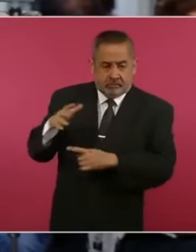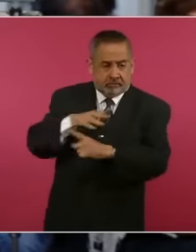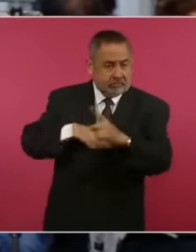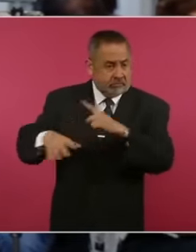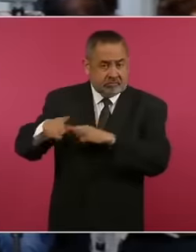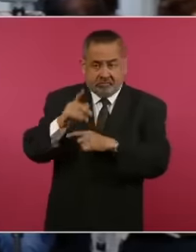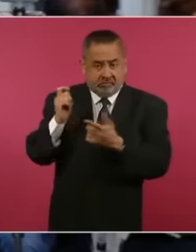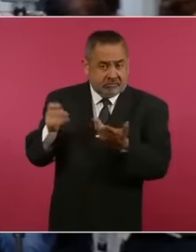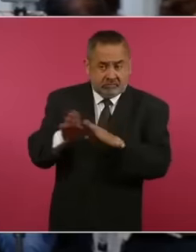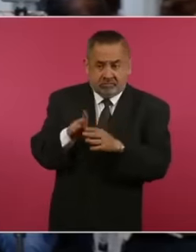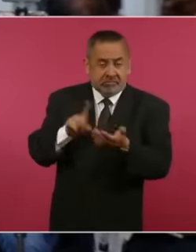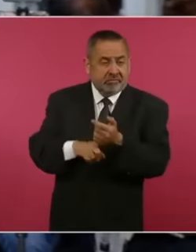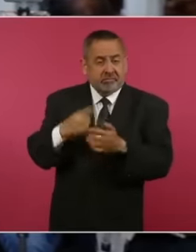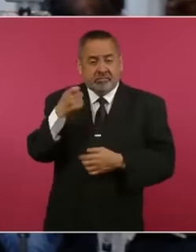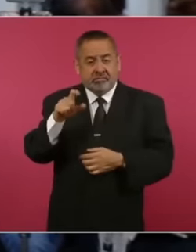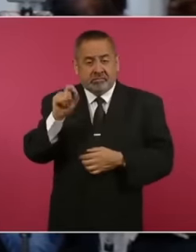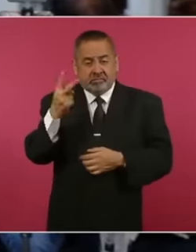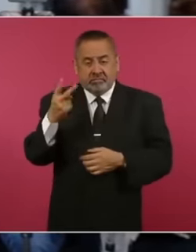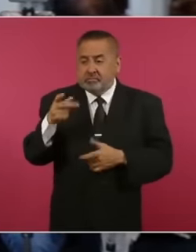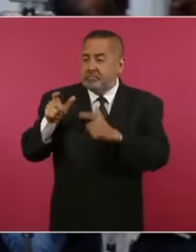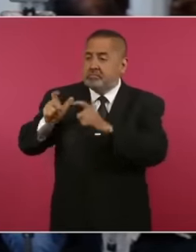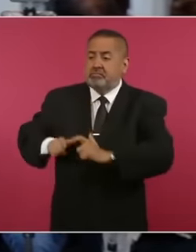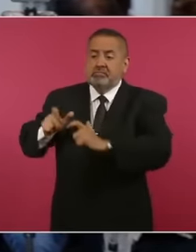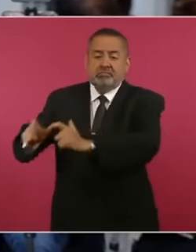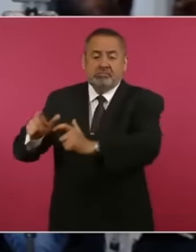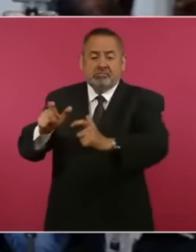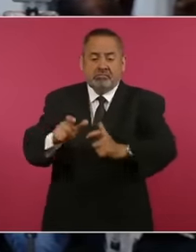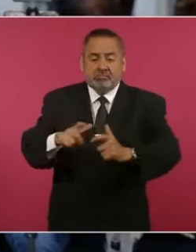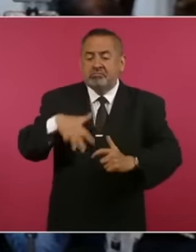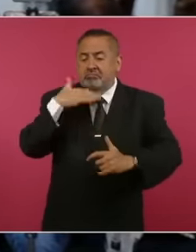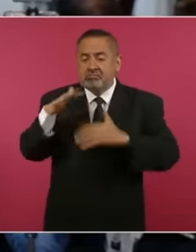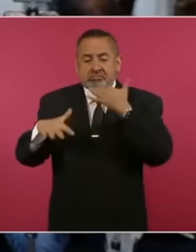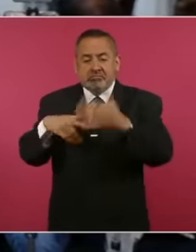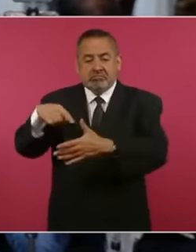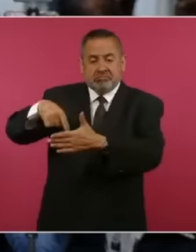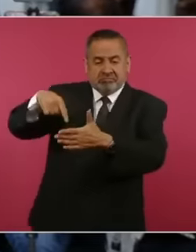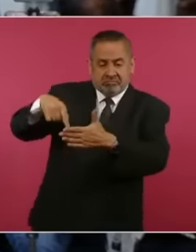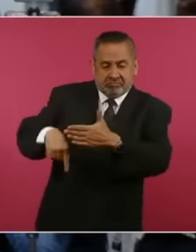is, there are at least 122 cenotes that are affected by the construction of the Mayan train.